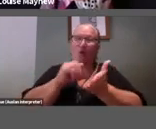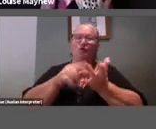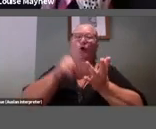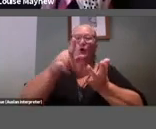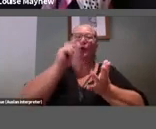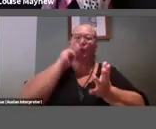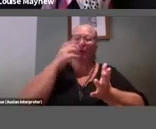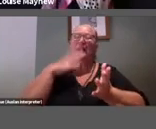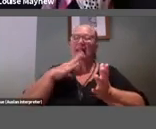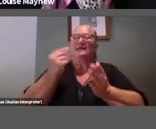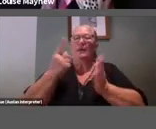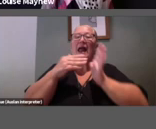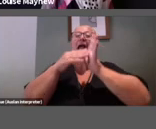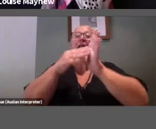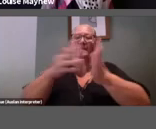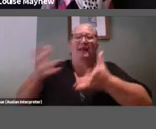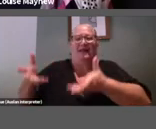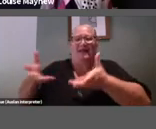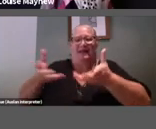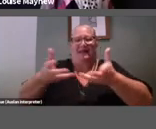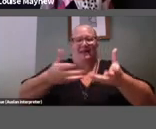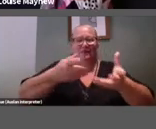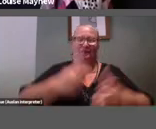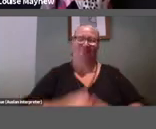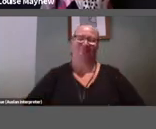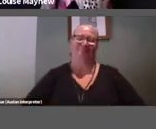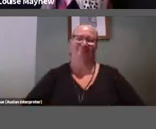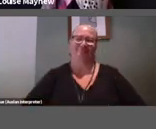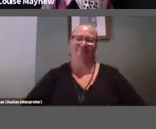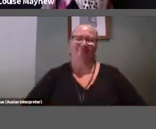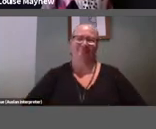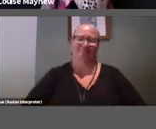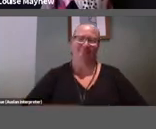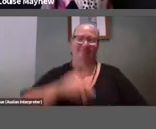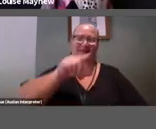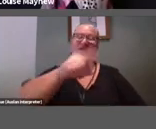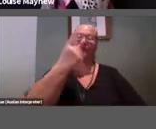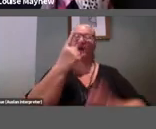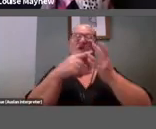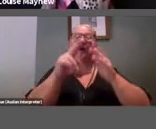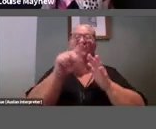carrying you. This is one of the costumes that Hugo Ball wore at the